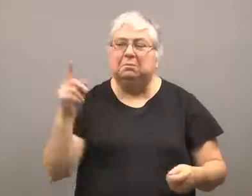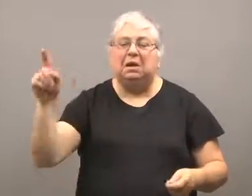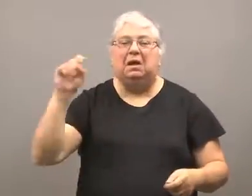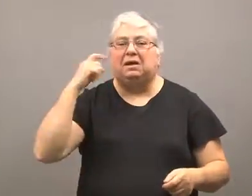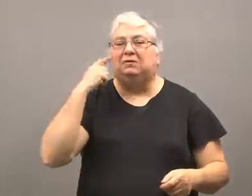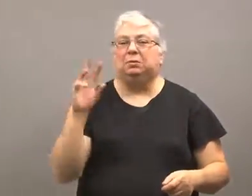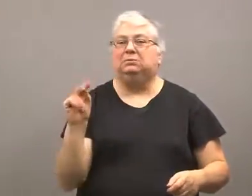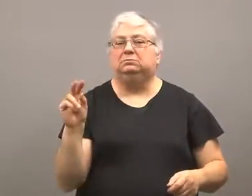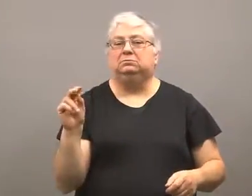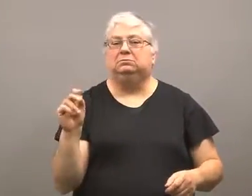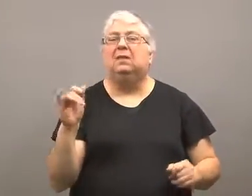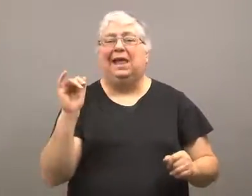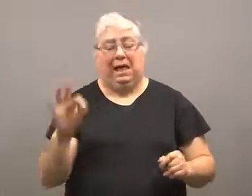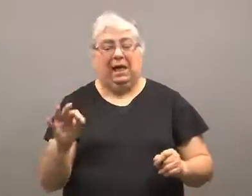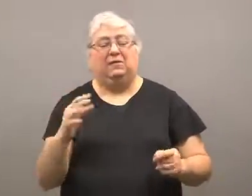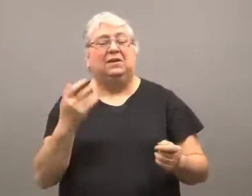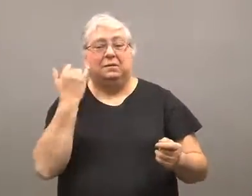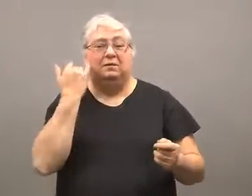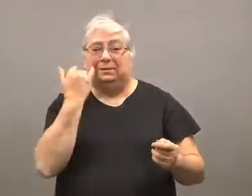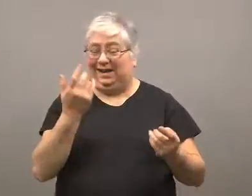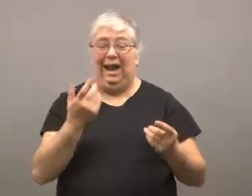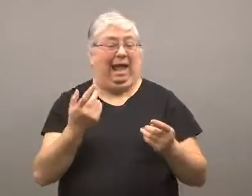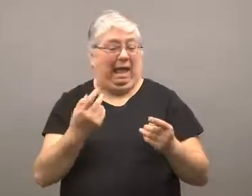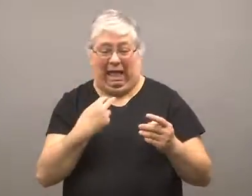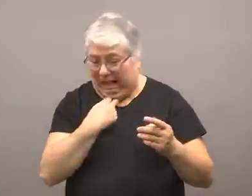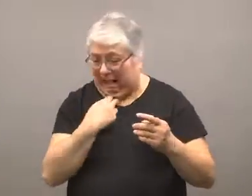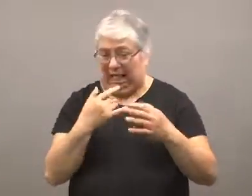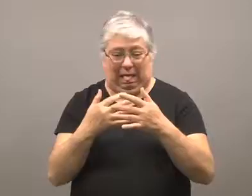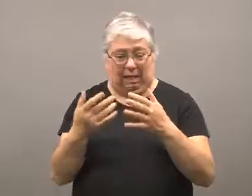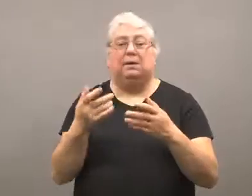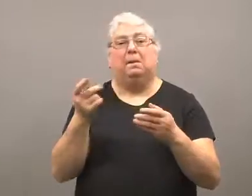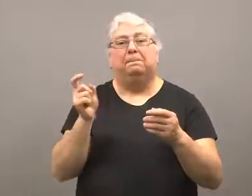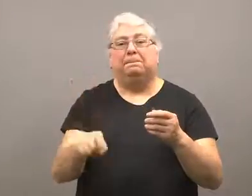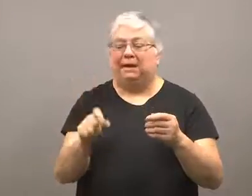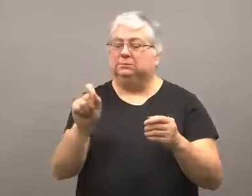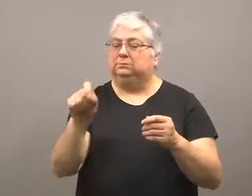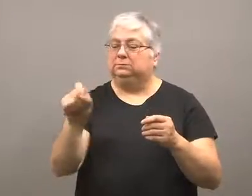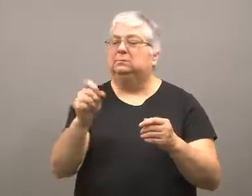The government says no. If you encounter difficulties,